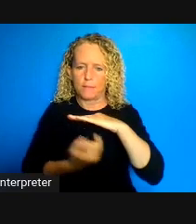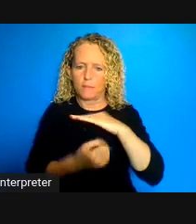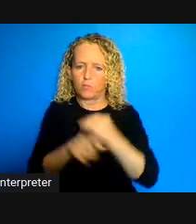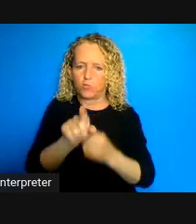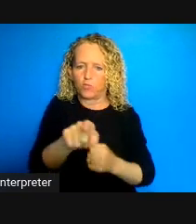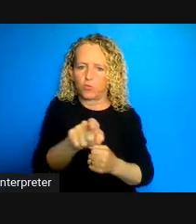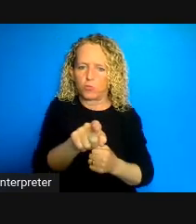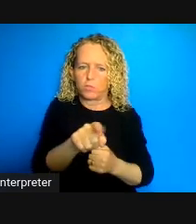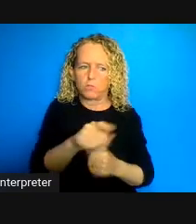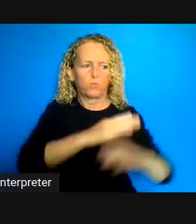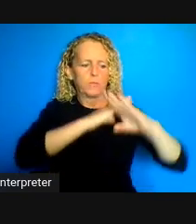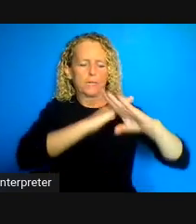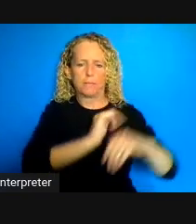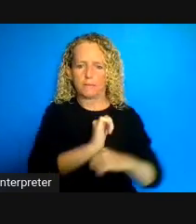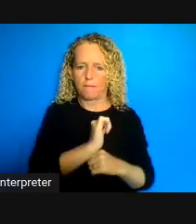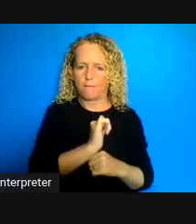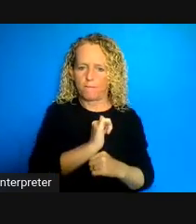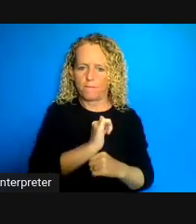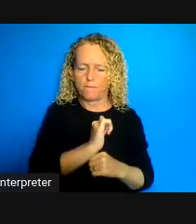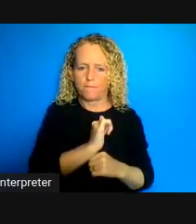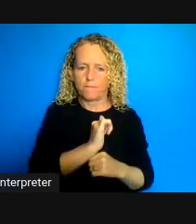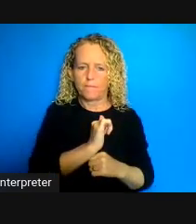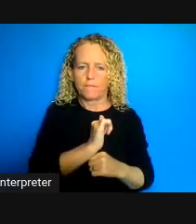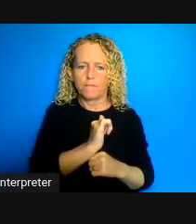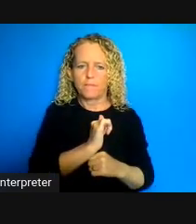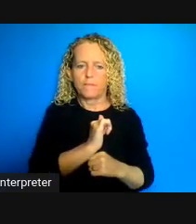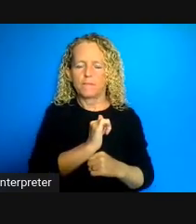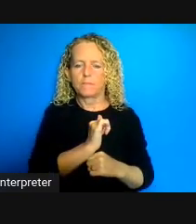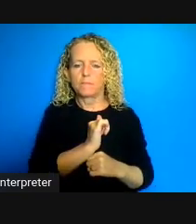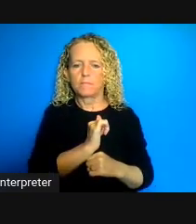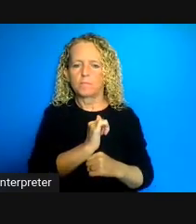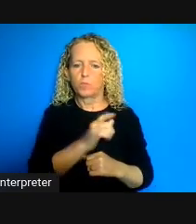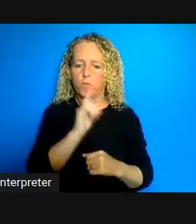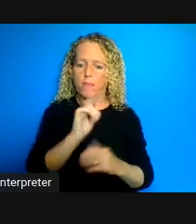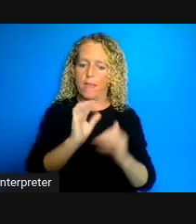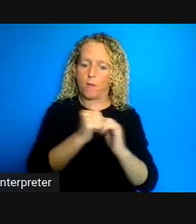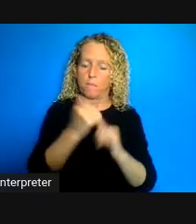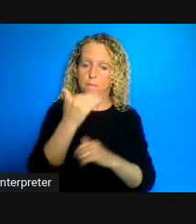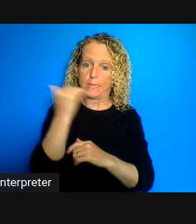course really the easiest way to stay safe is to have great health supports